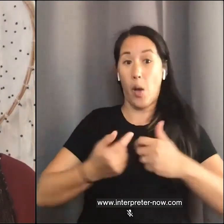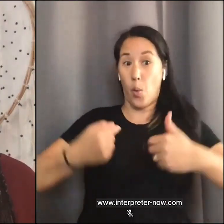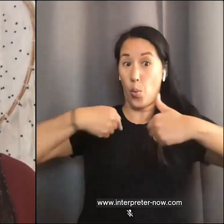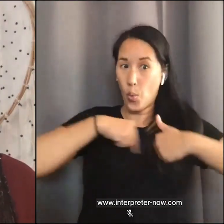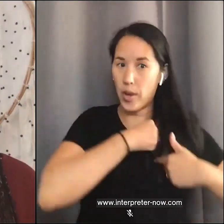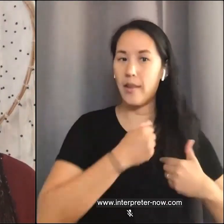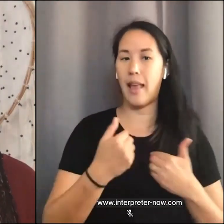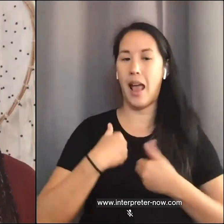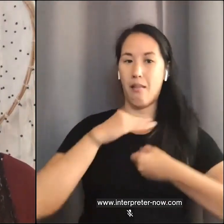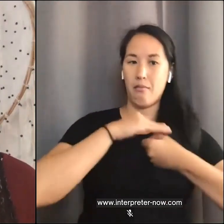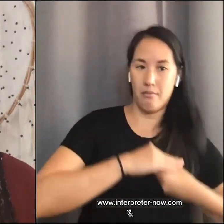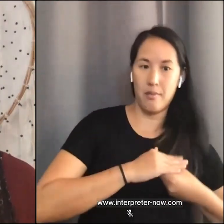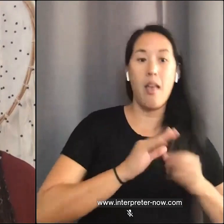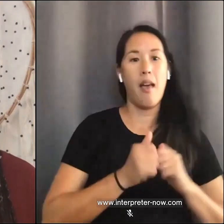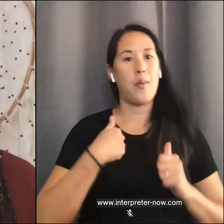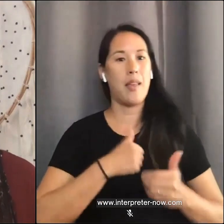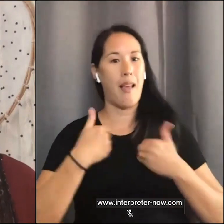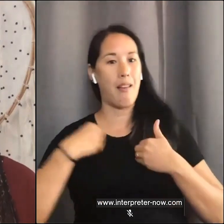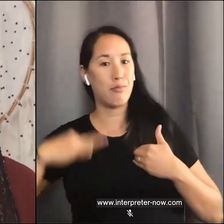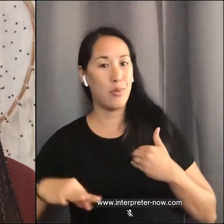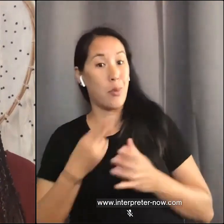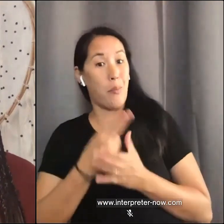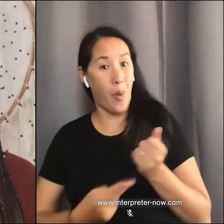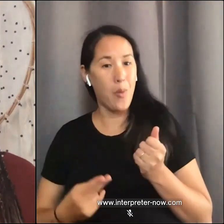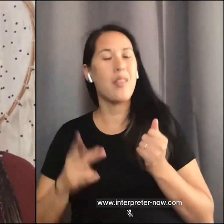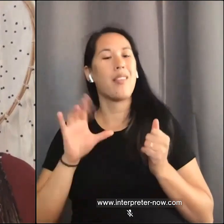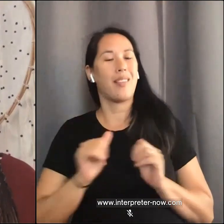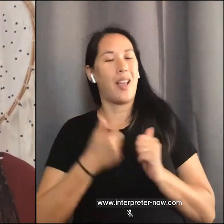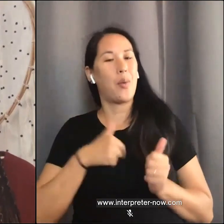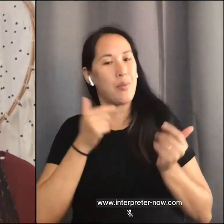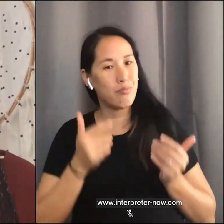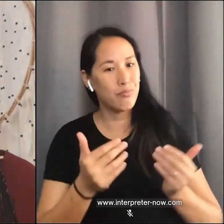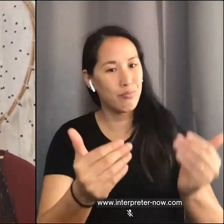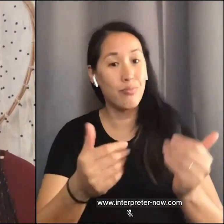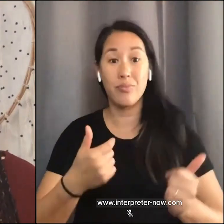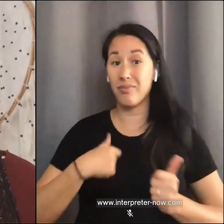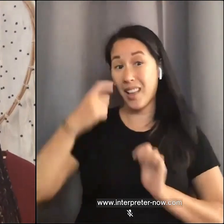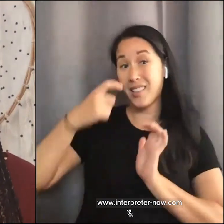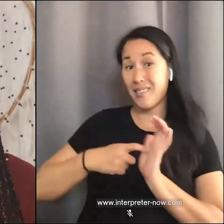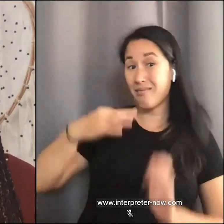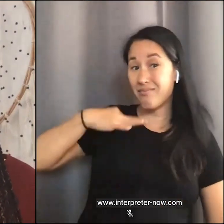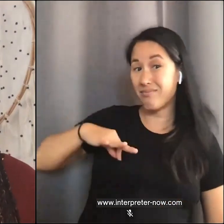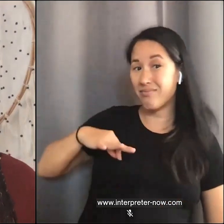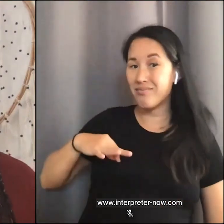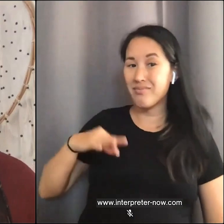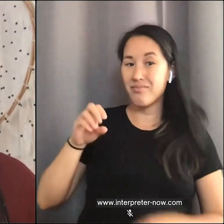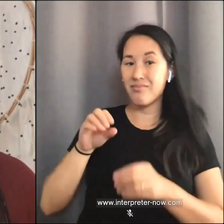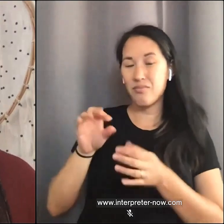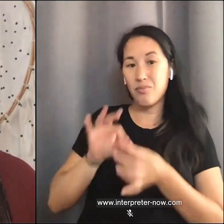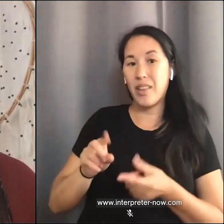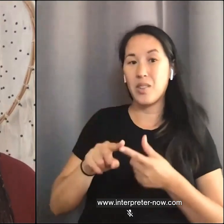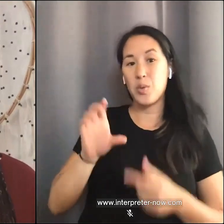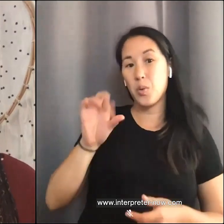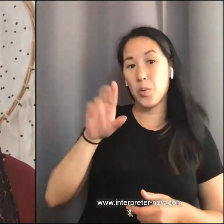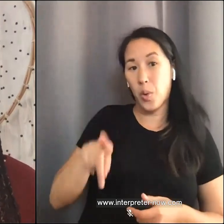begin the way forward. I acknowledge my privilege in corporate spaces, that being a Black, bisexual